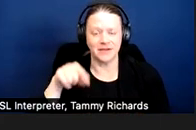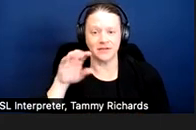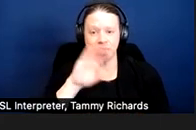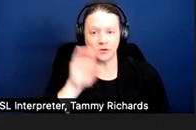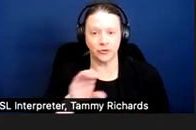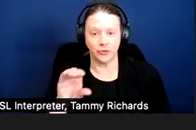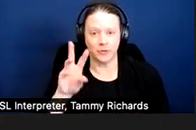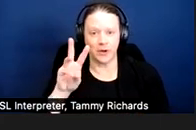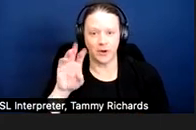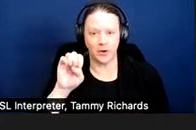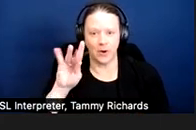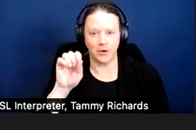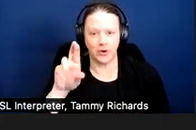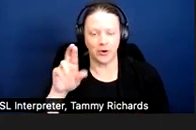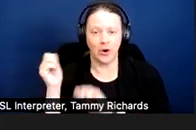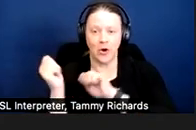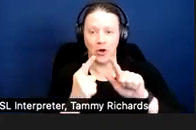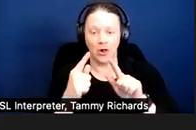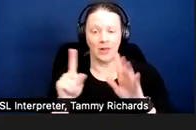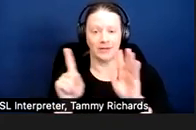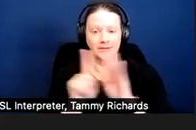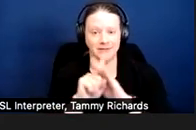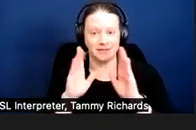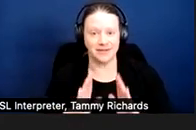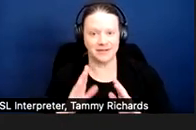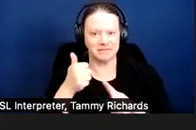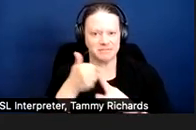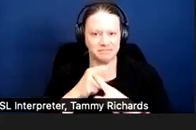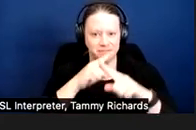All attendees are muted and cameras are disabled.